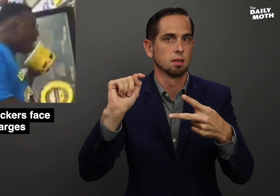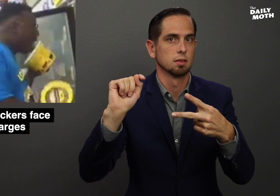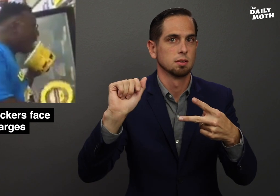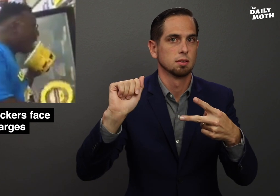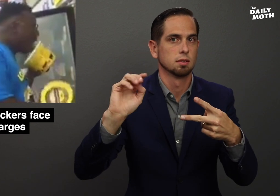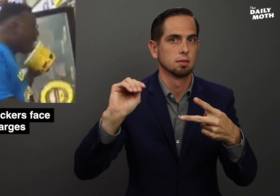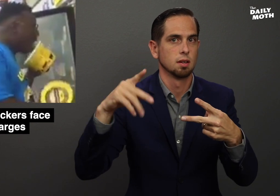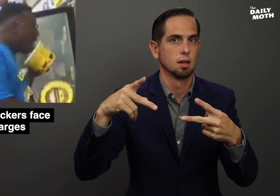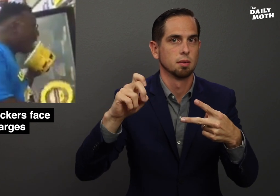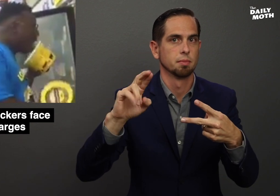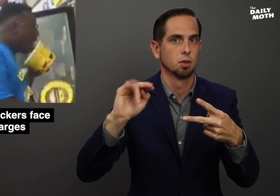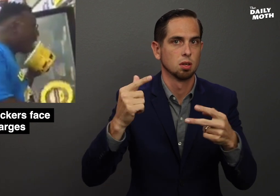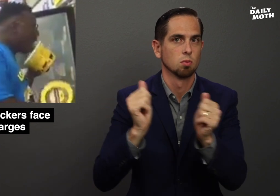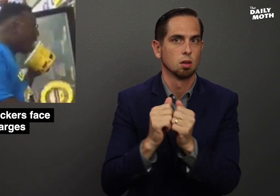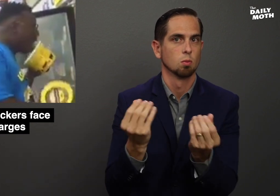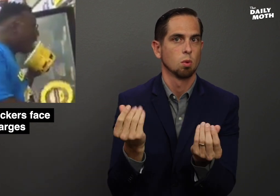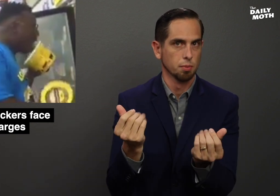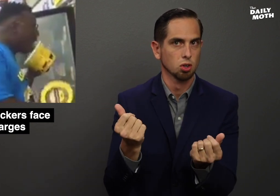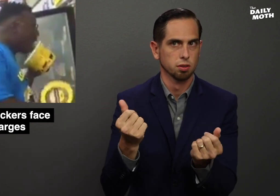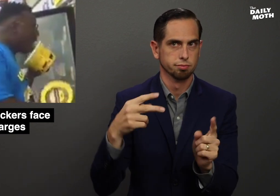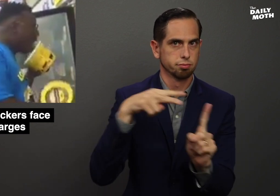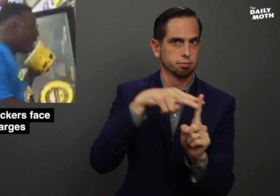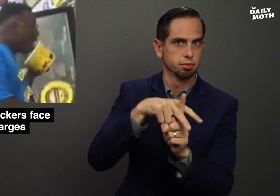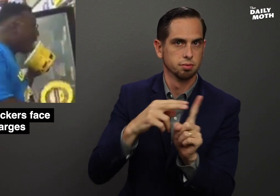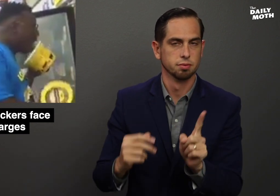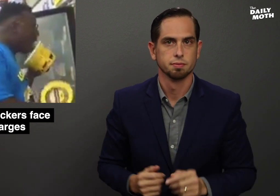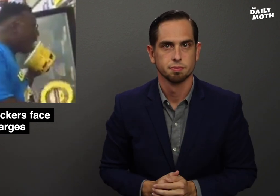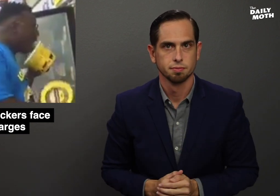and tampering with property.